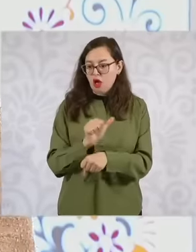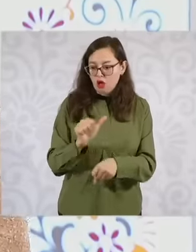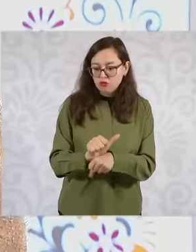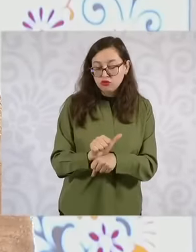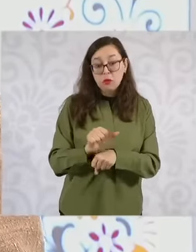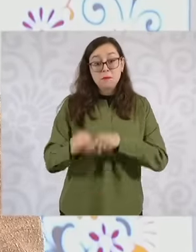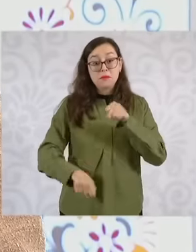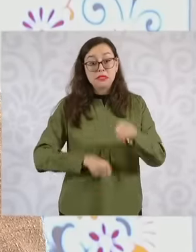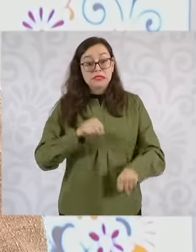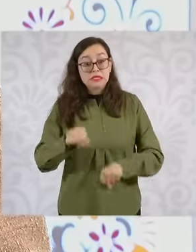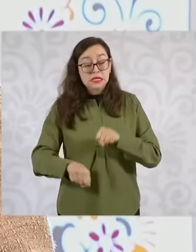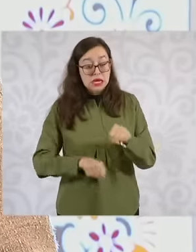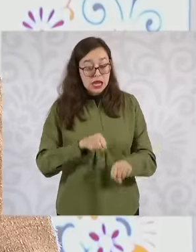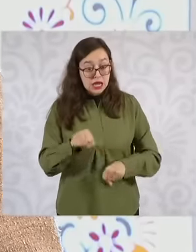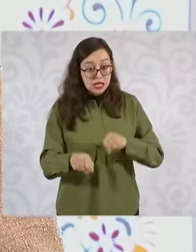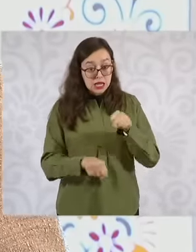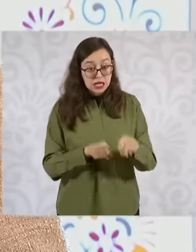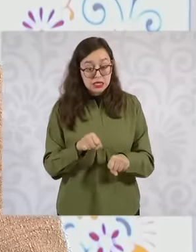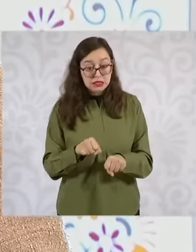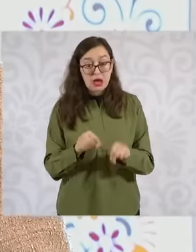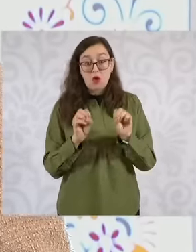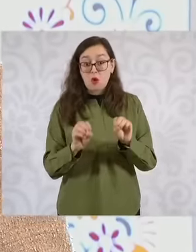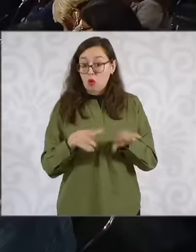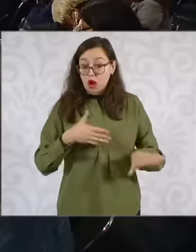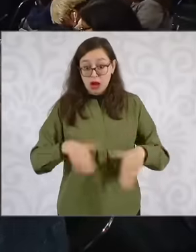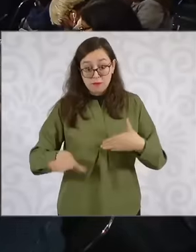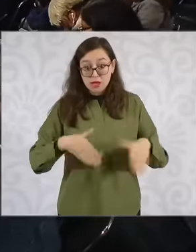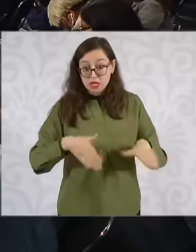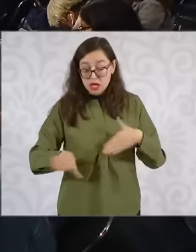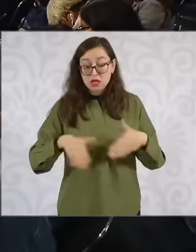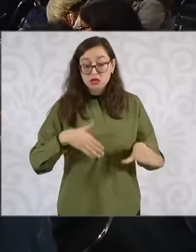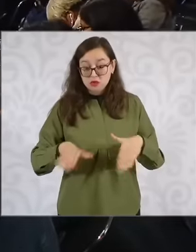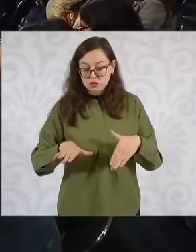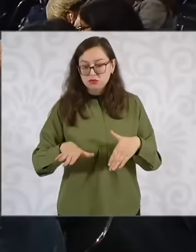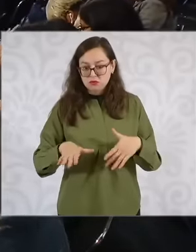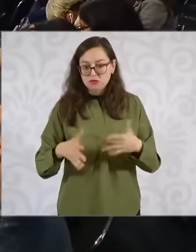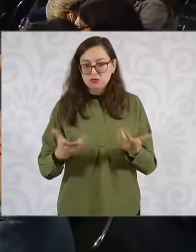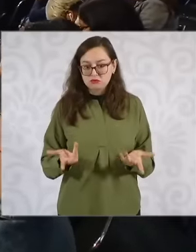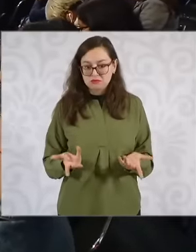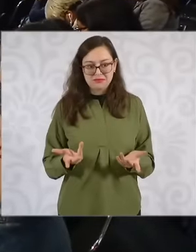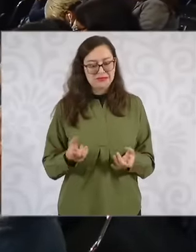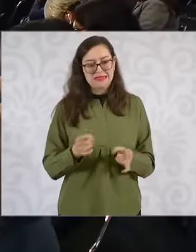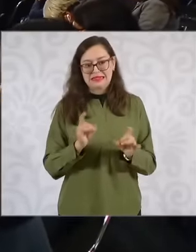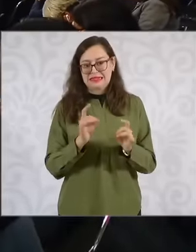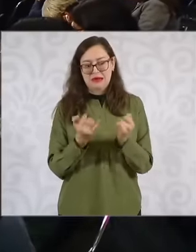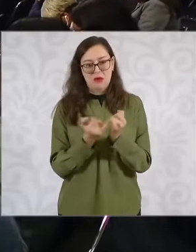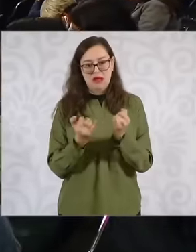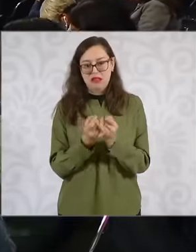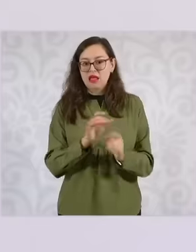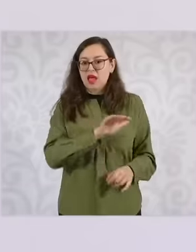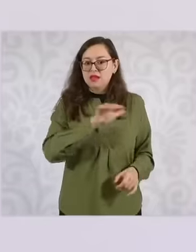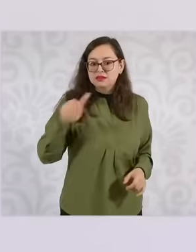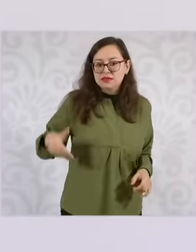bicycle, others even walking, and they also have many problems with work accidents, so